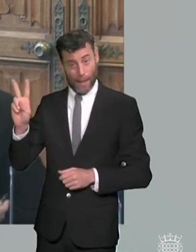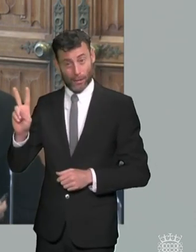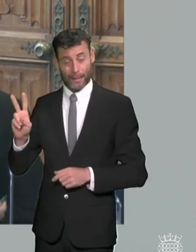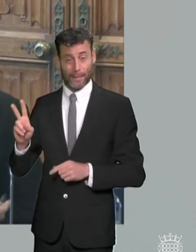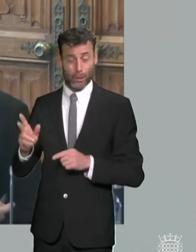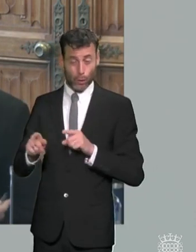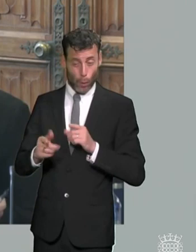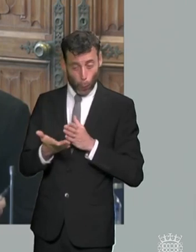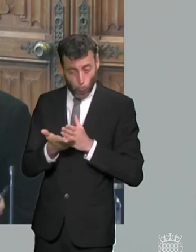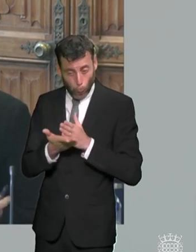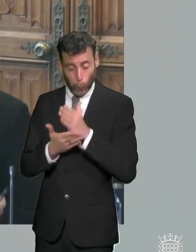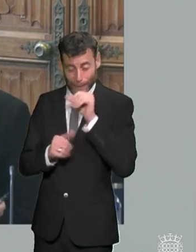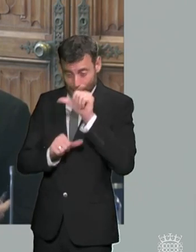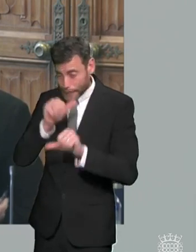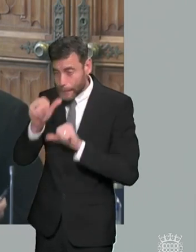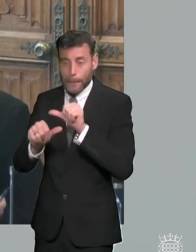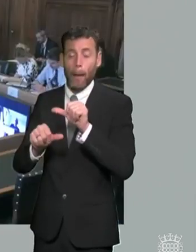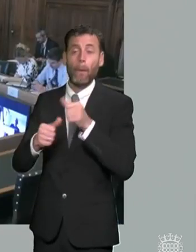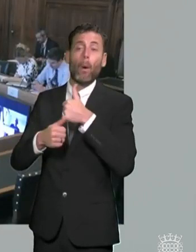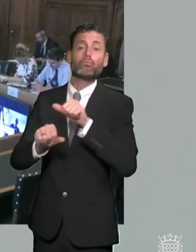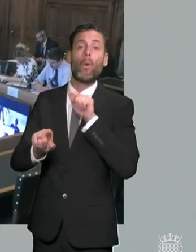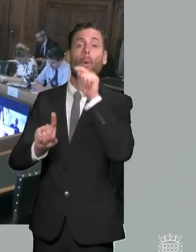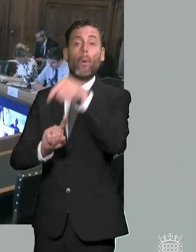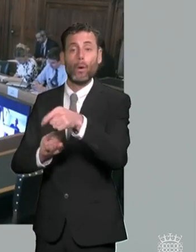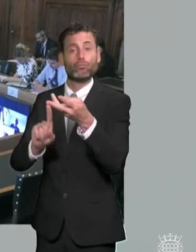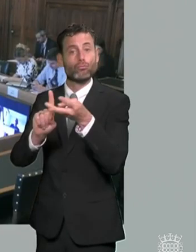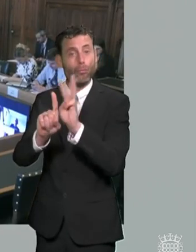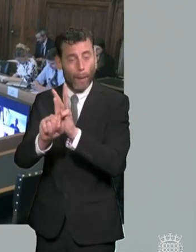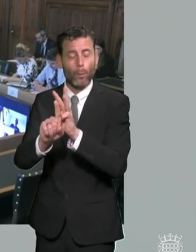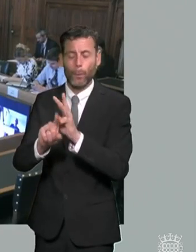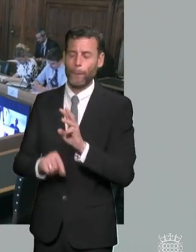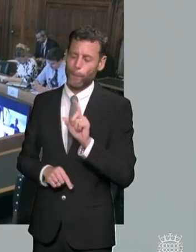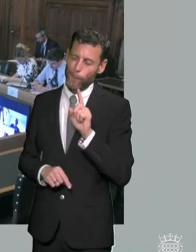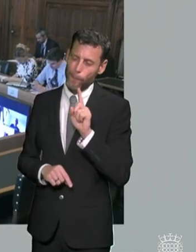to get to see the ombudsman but do any of you share my concern that there'll be many parents